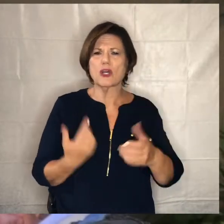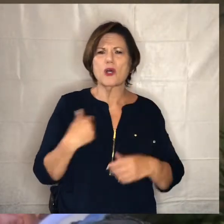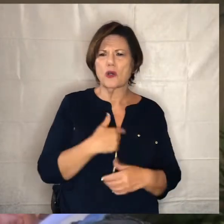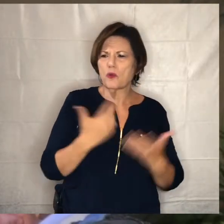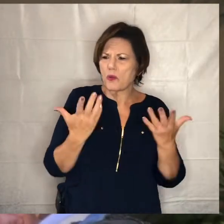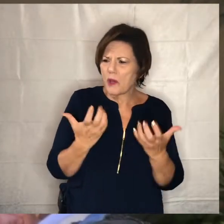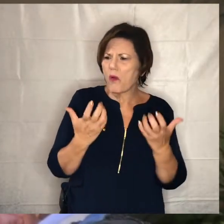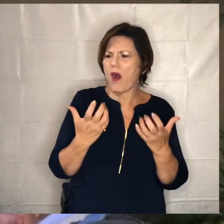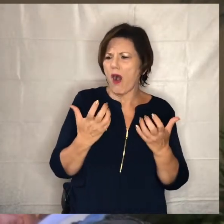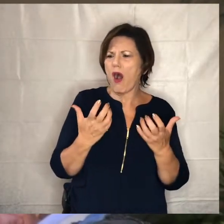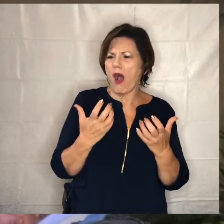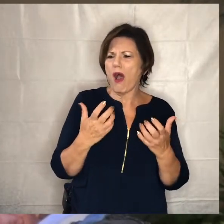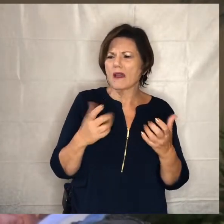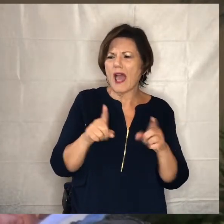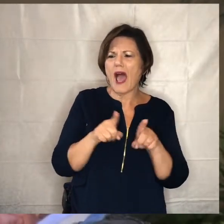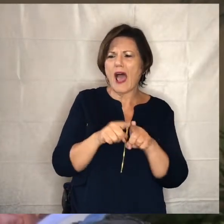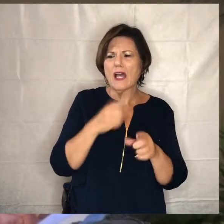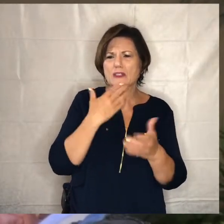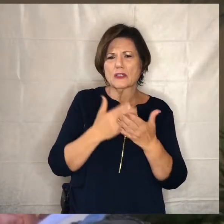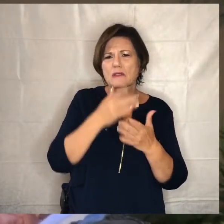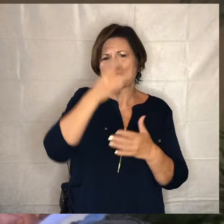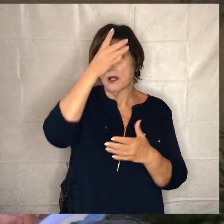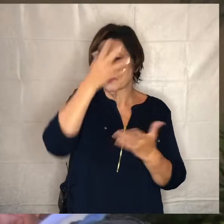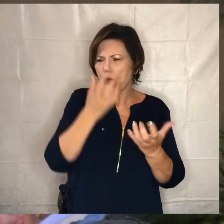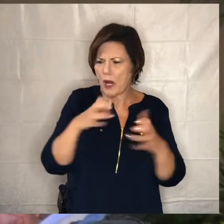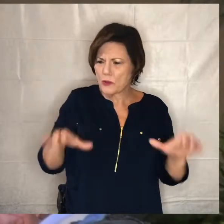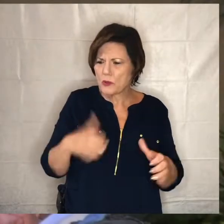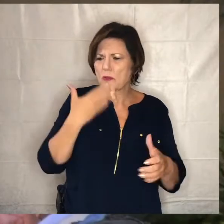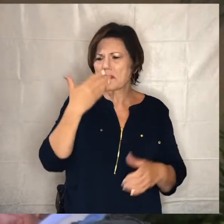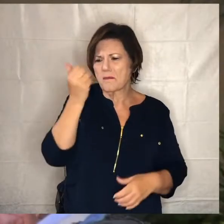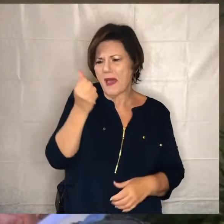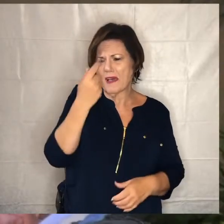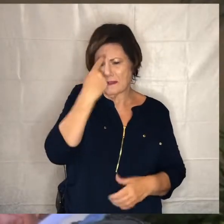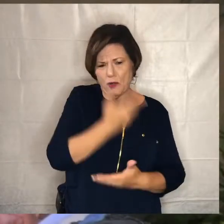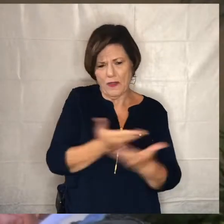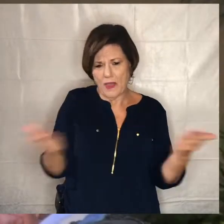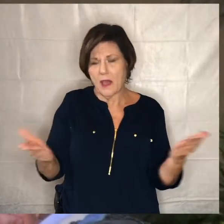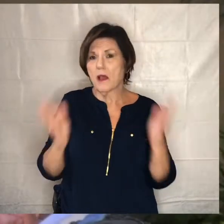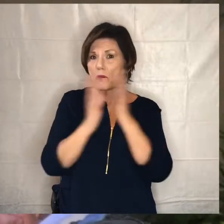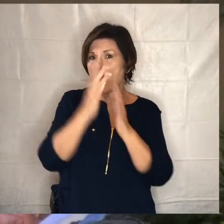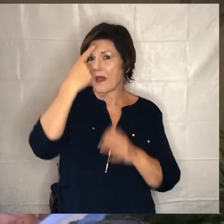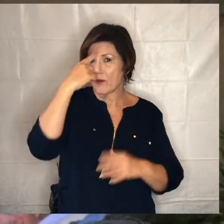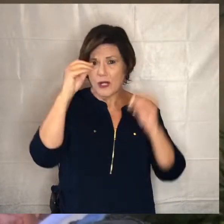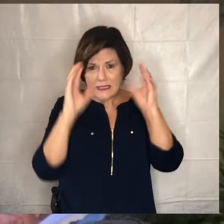what's best for them and so we we pray for them and for their well-being lord we pray for the teachers who